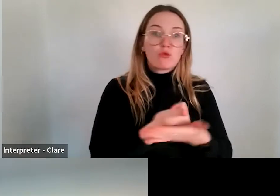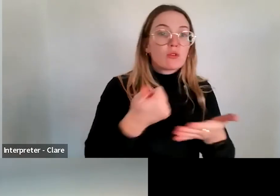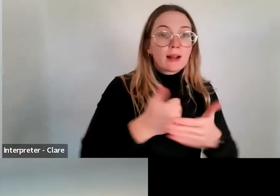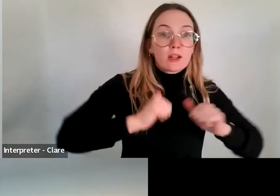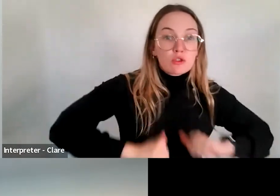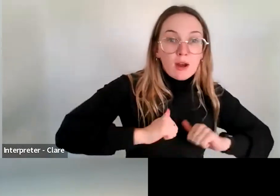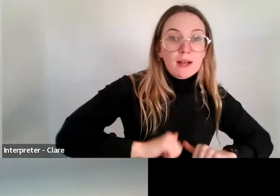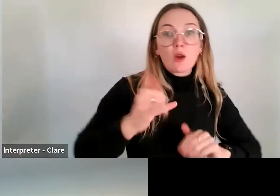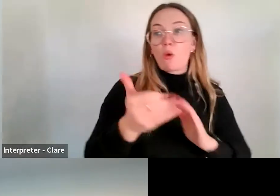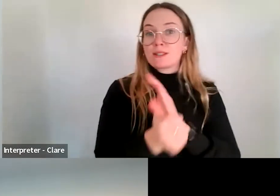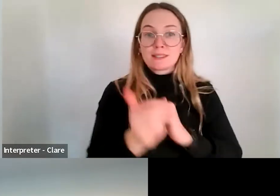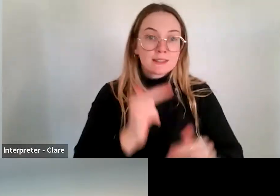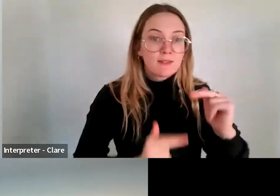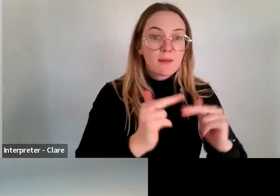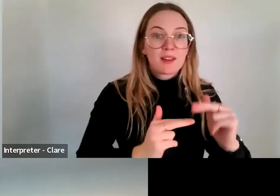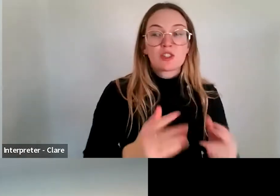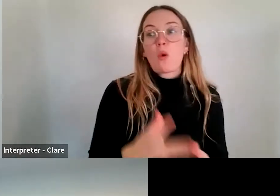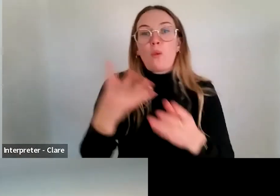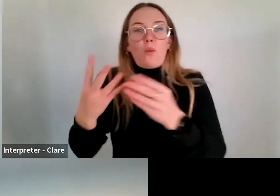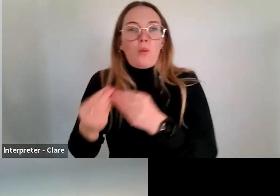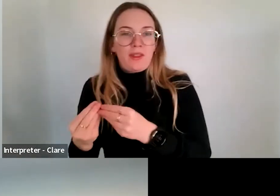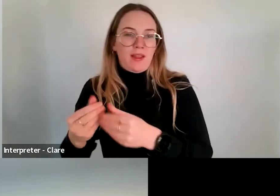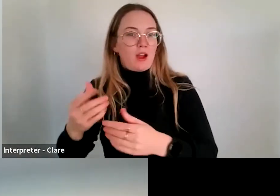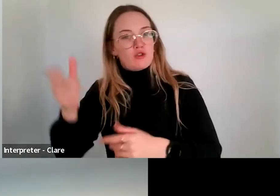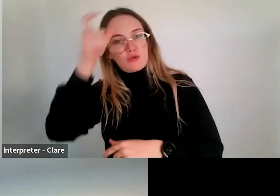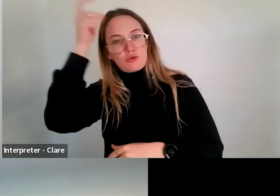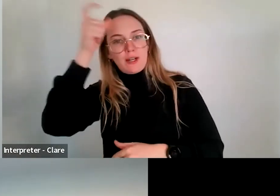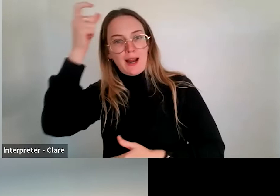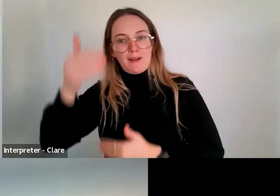alongside a creative development process. So I think it's about what are